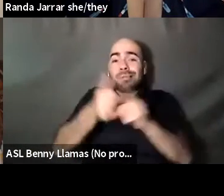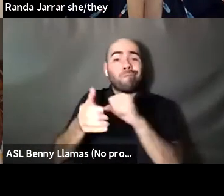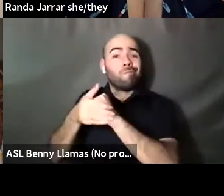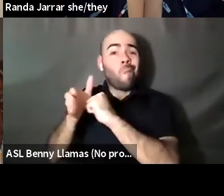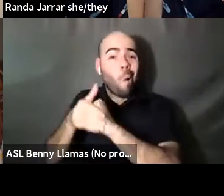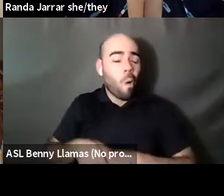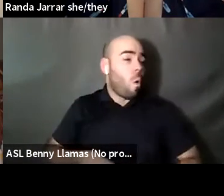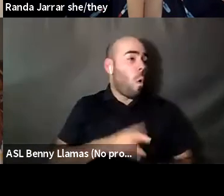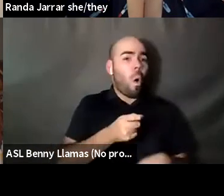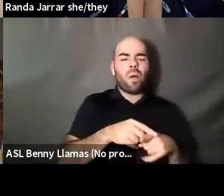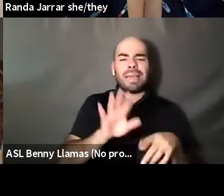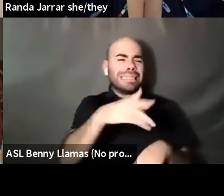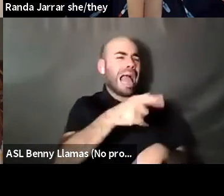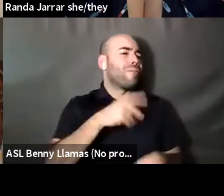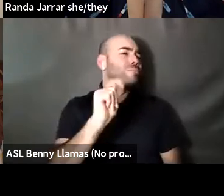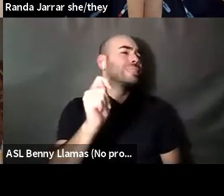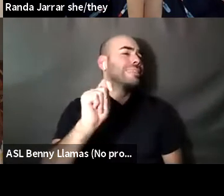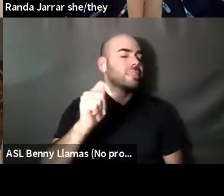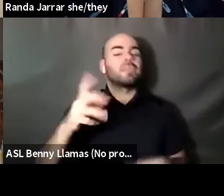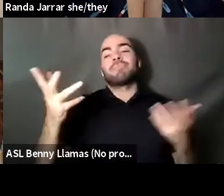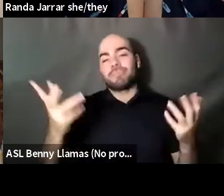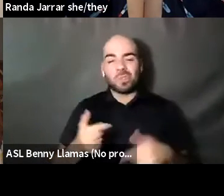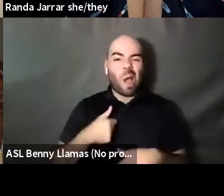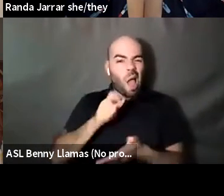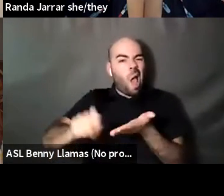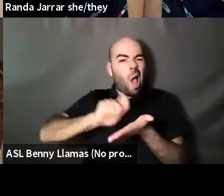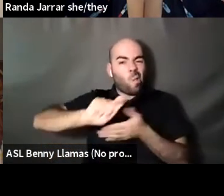Nahshon Anderson: You know I'm saying Brontez Purnell: I feel like I essentially right about the interruptions.